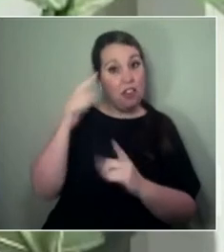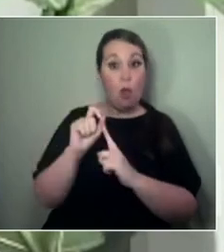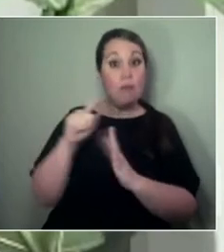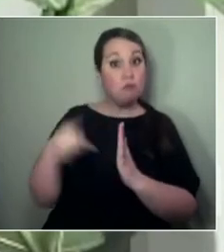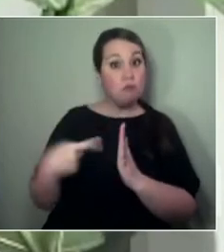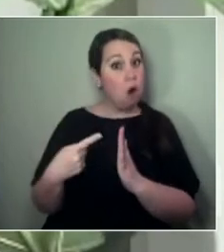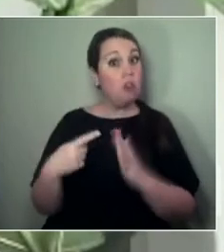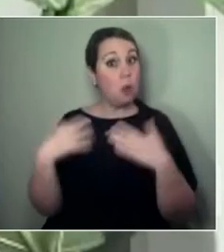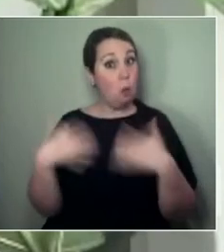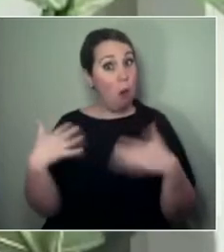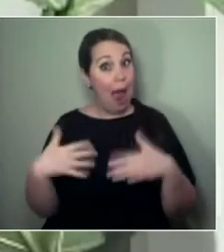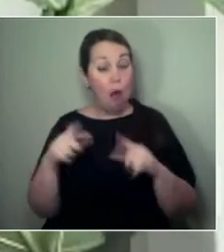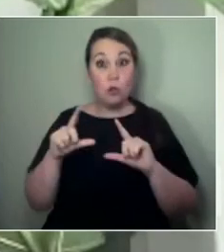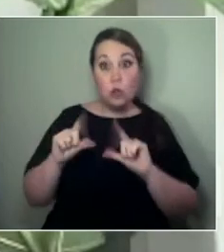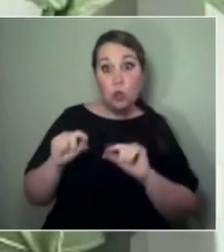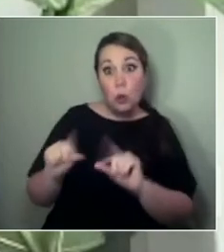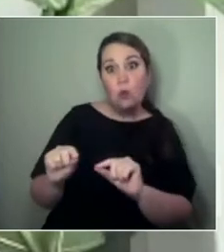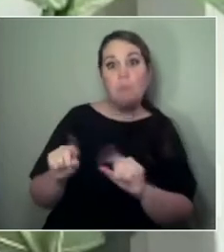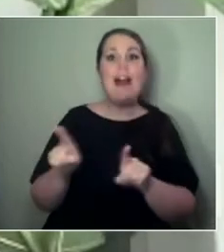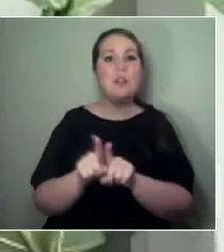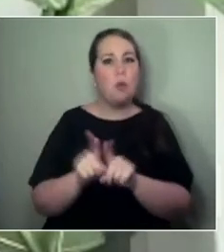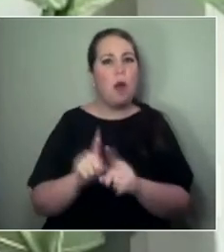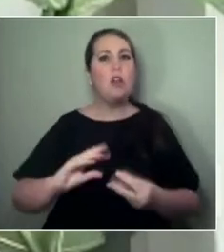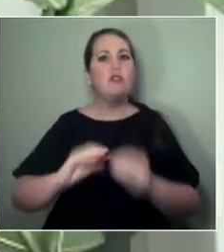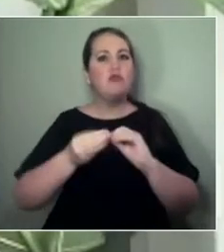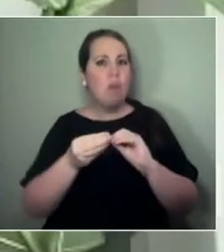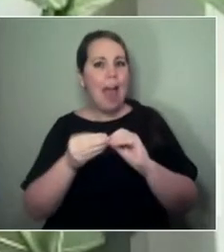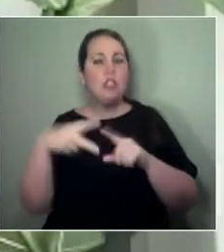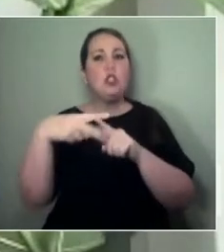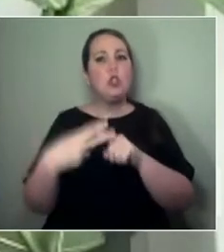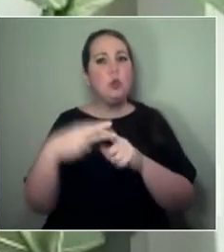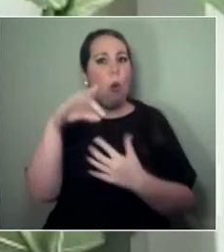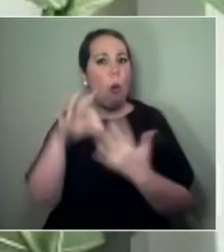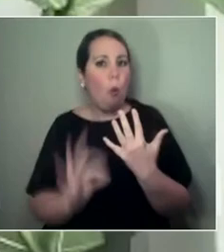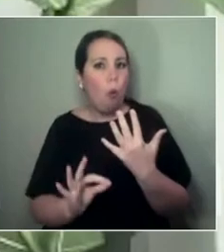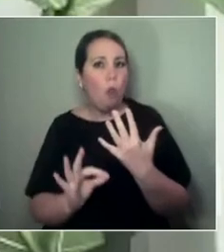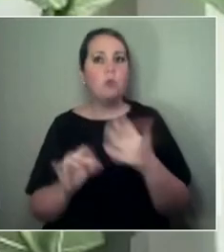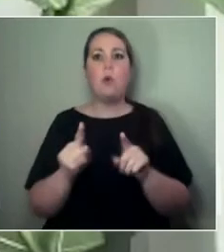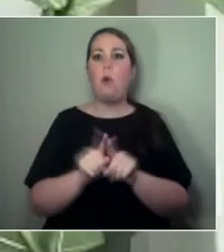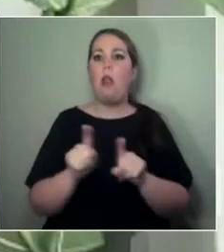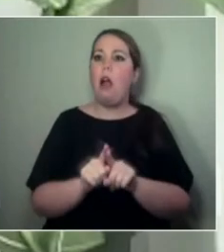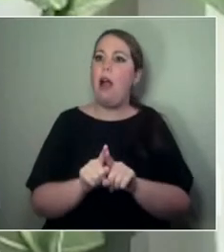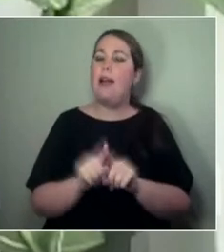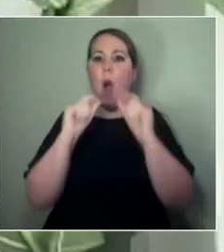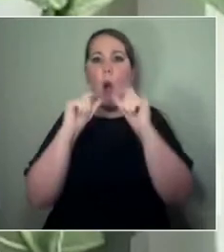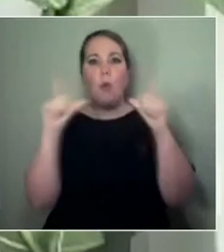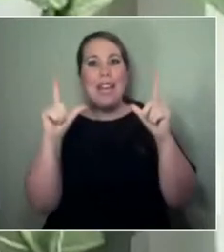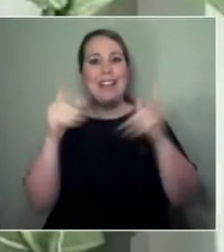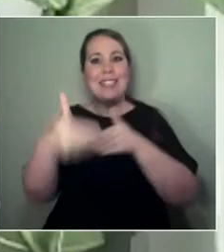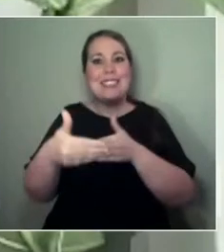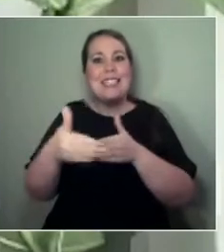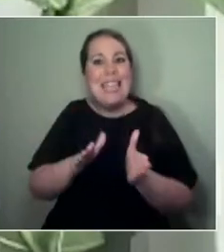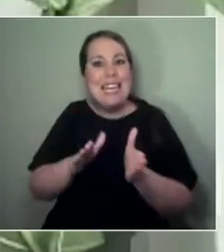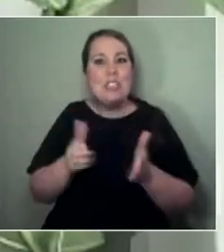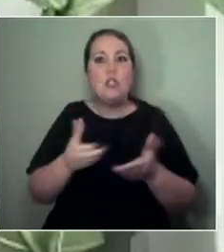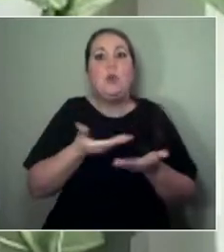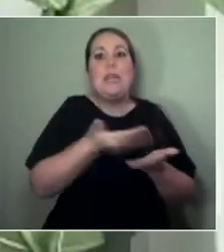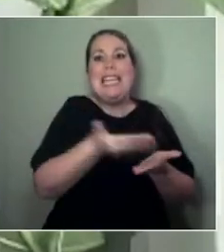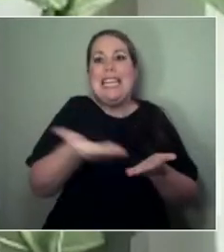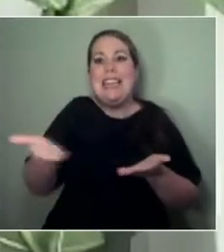develop a set of tools or a kind of awareness kit or whatever for presenters and producers.